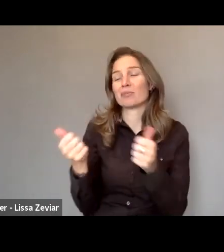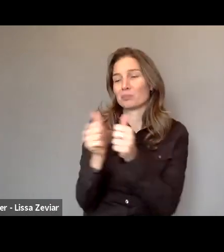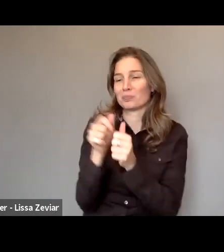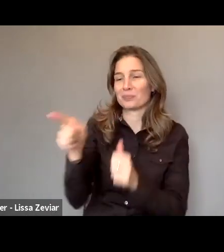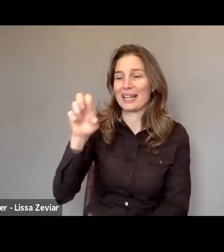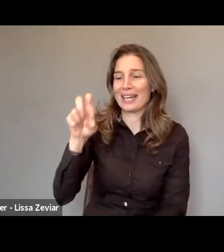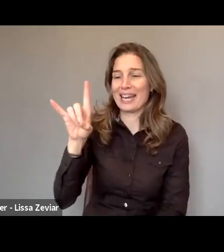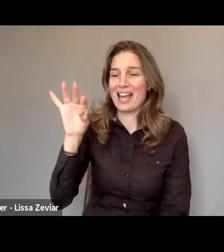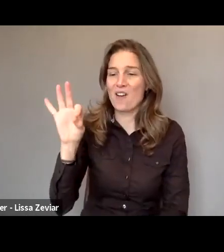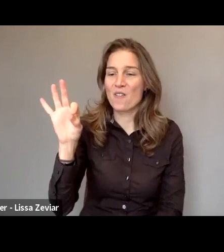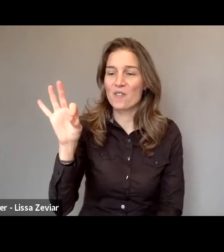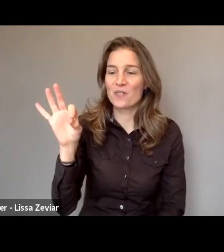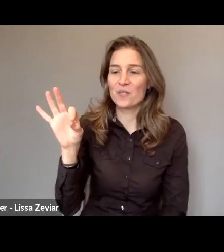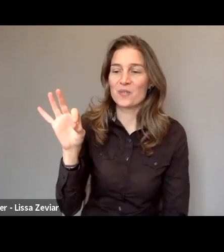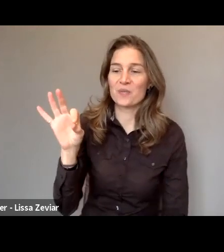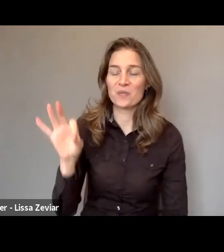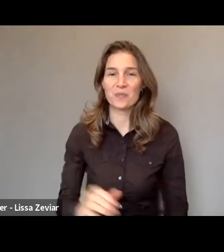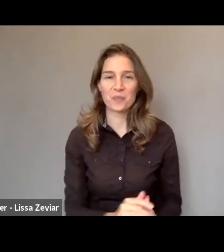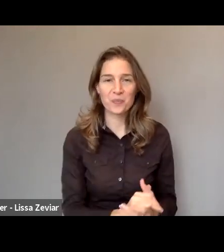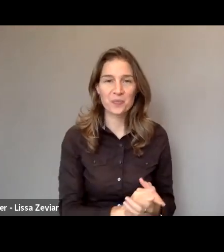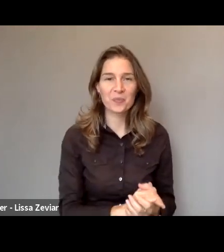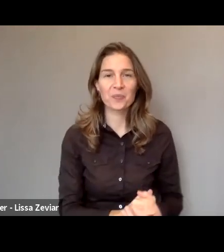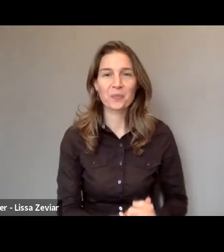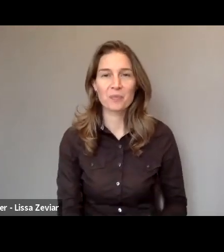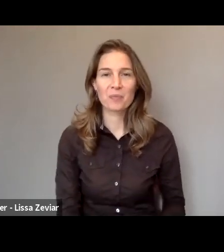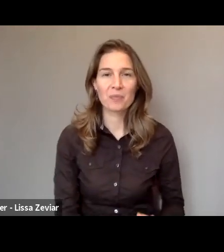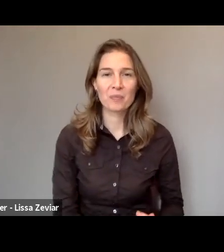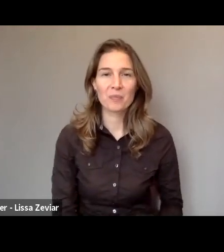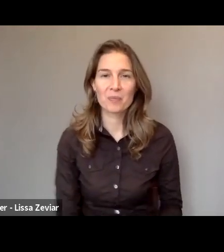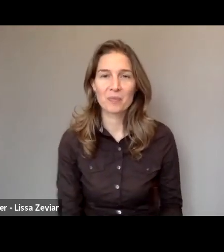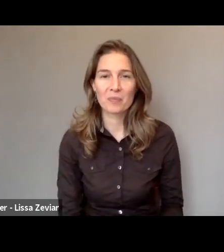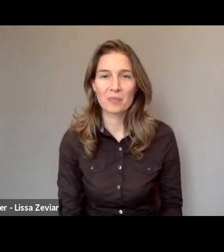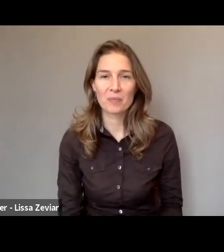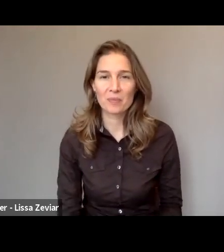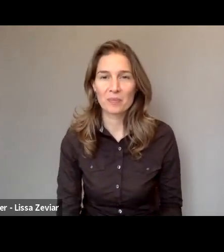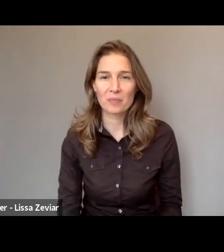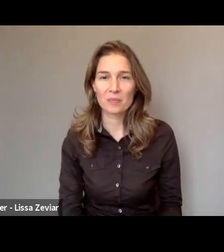I'm really pleased to participate to this webinar, thank you again.